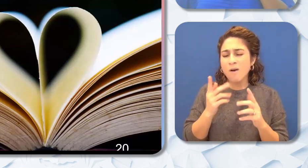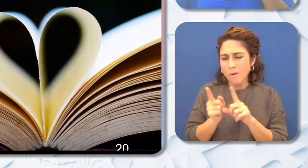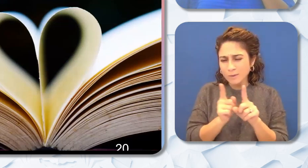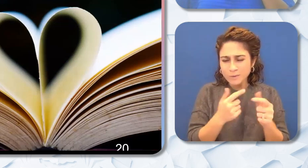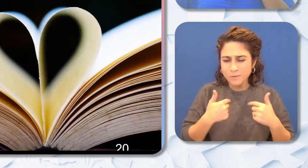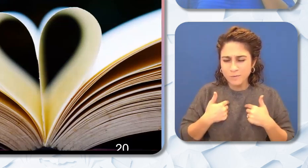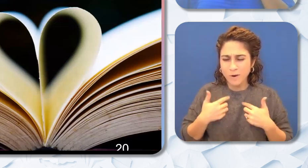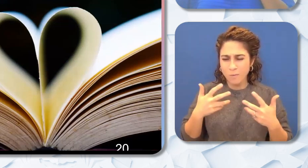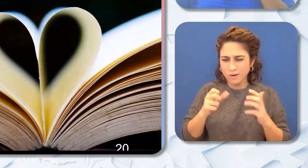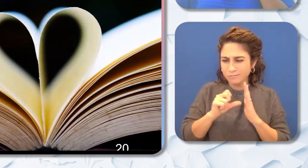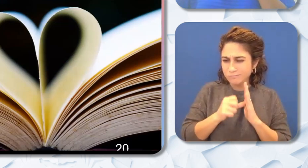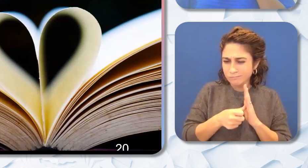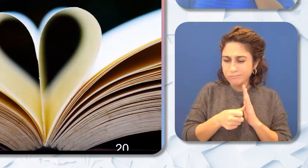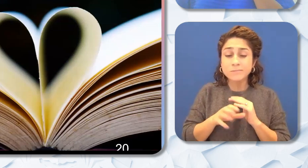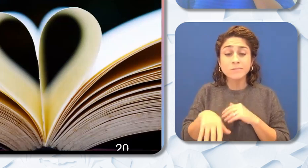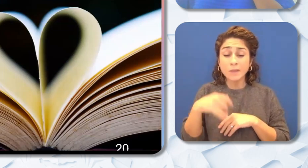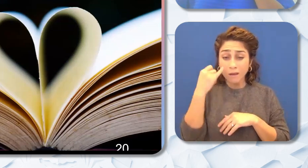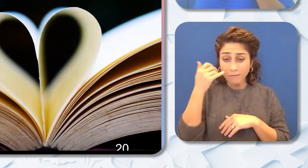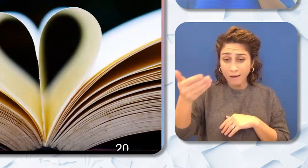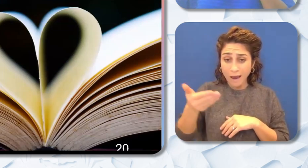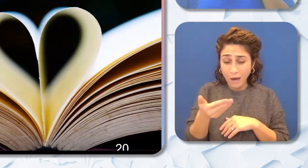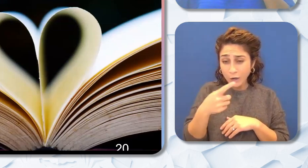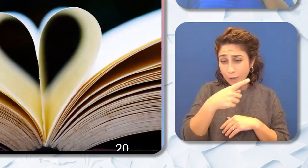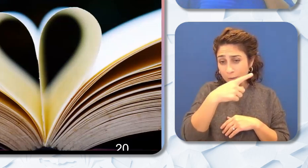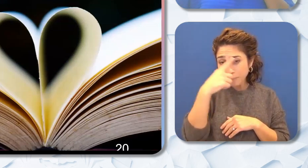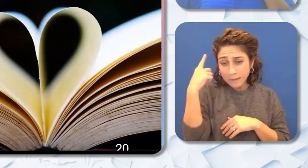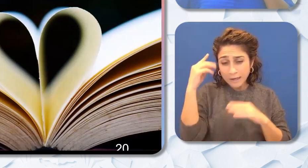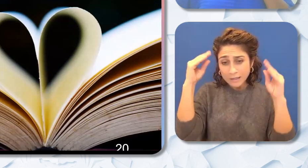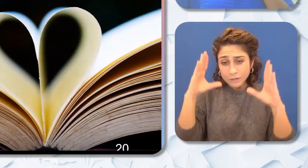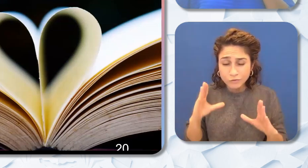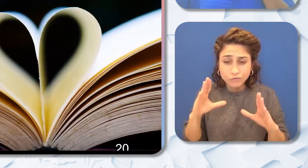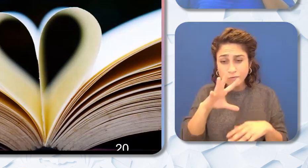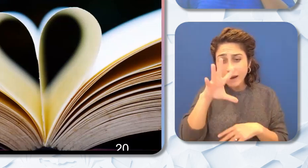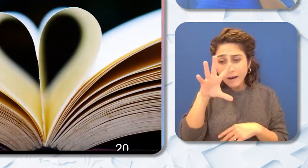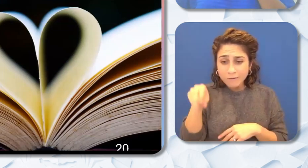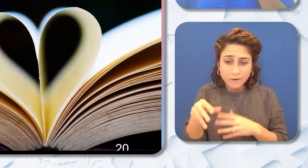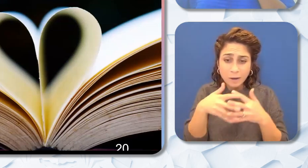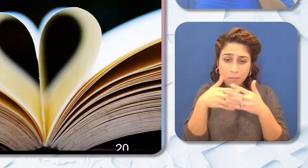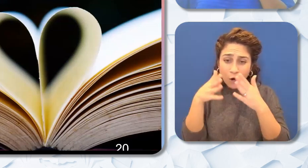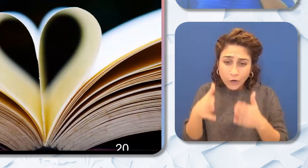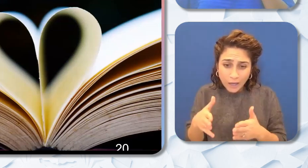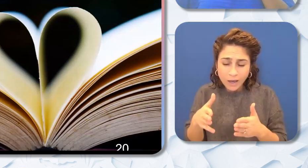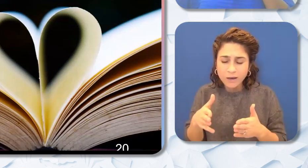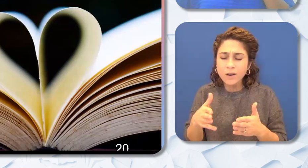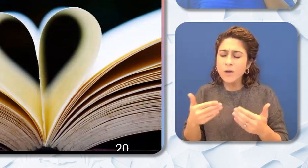hiring African American and Black educators we come with a lot. We are authors. We are